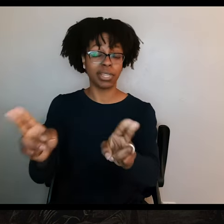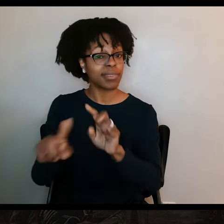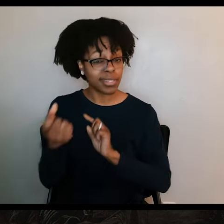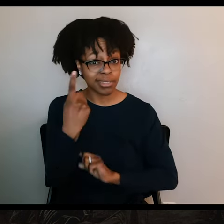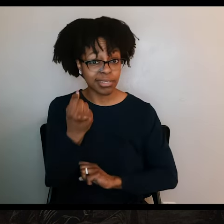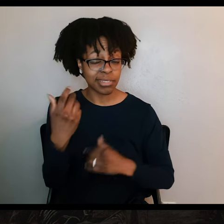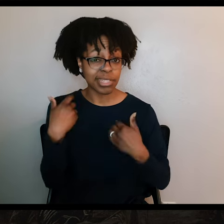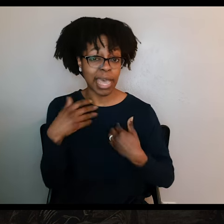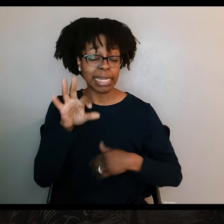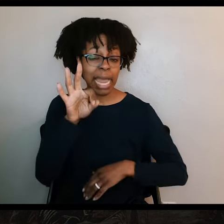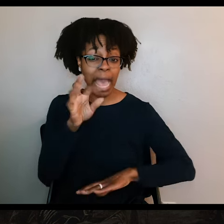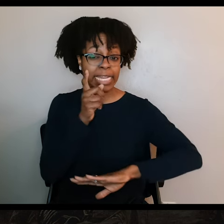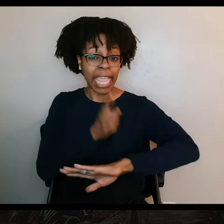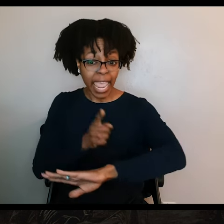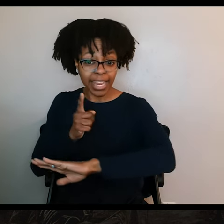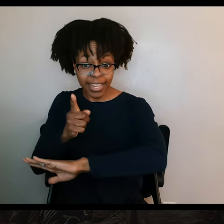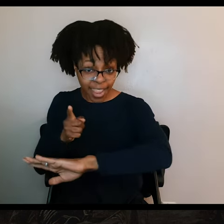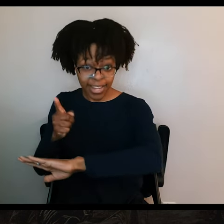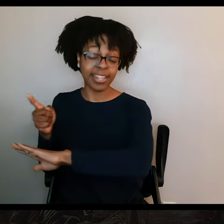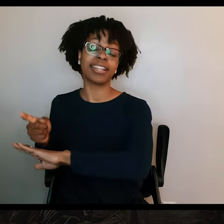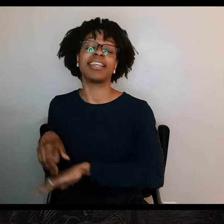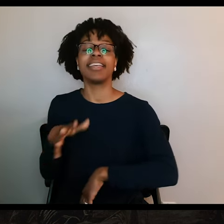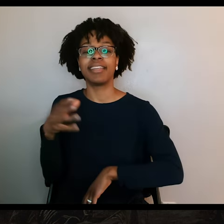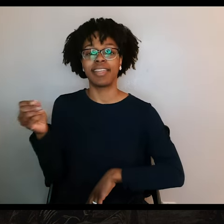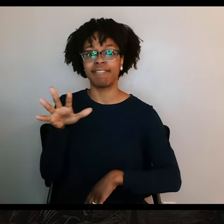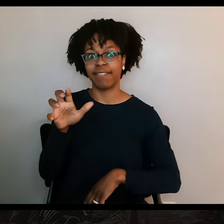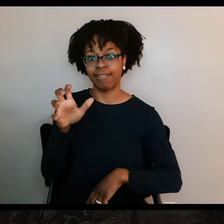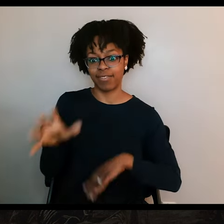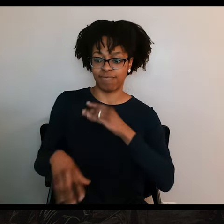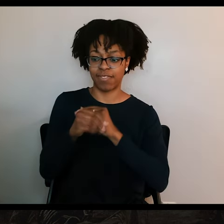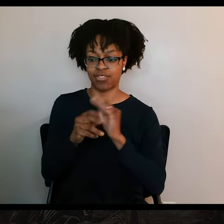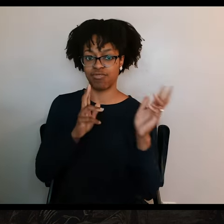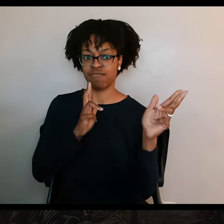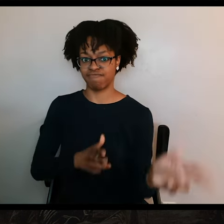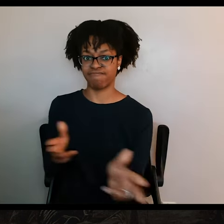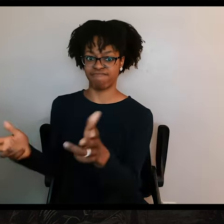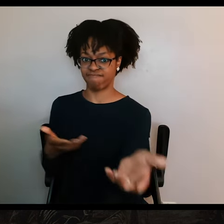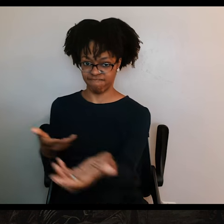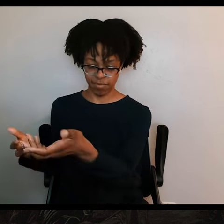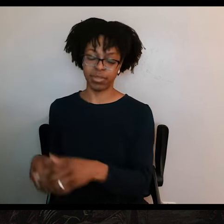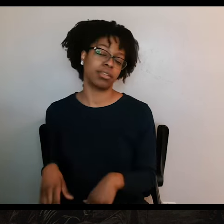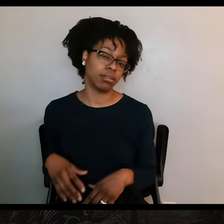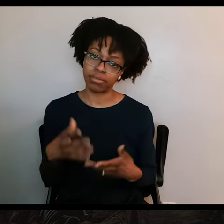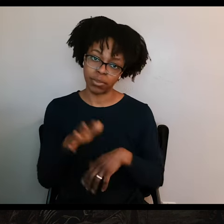But they were hauling nine cannons with them and 500 spare muskets. So it was really slow going. And again, they had serious trouble